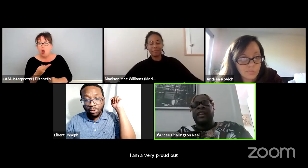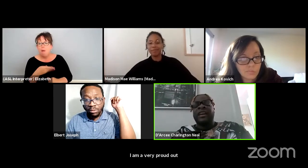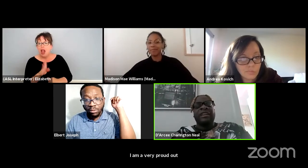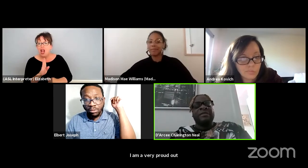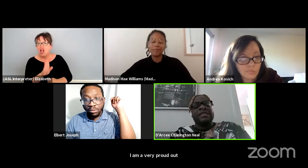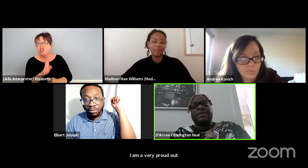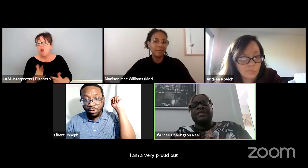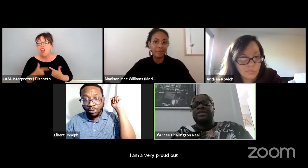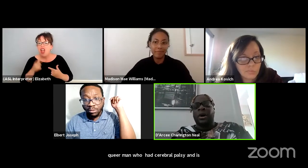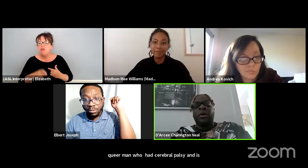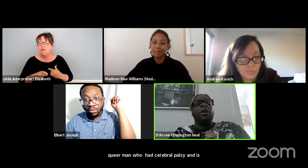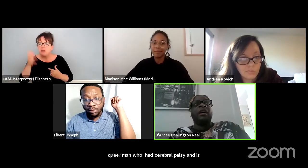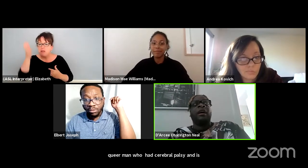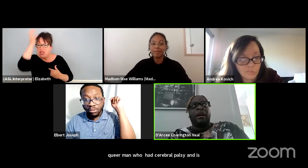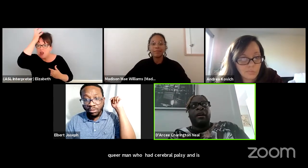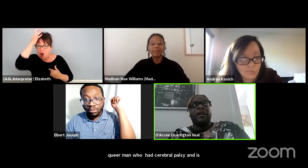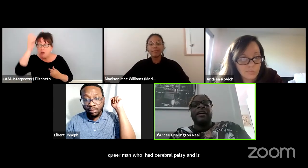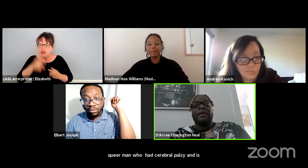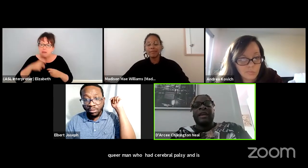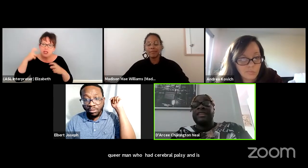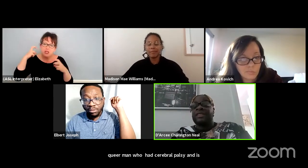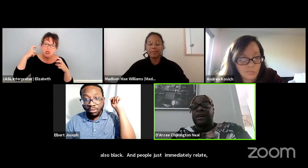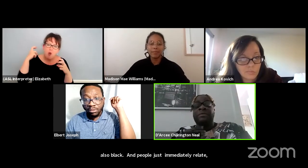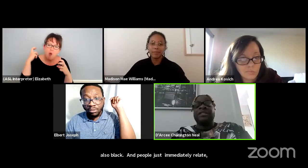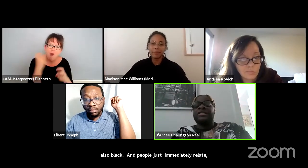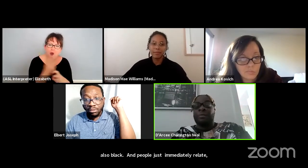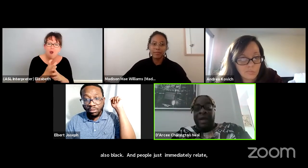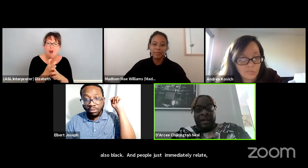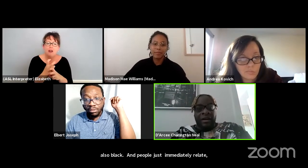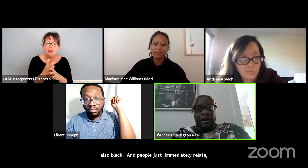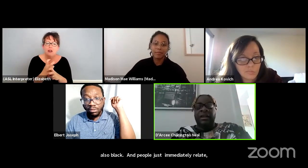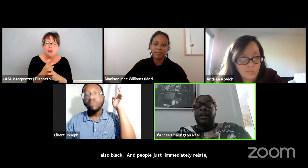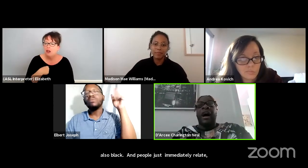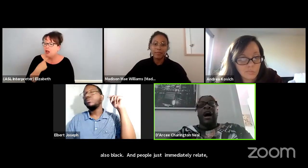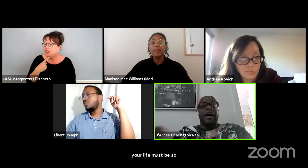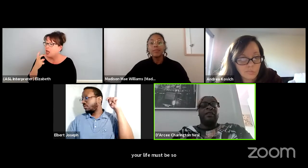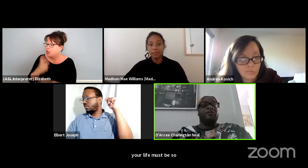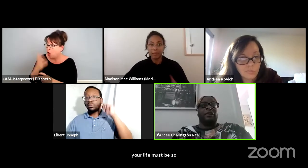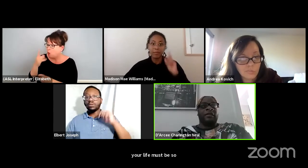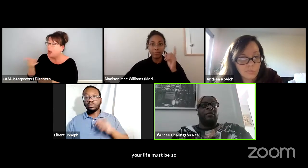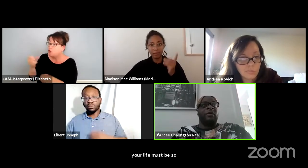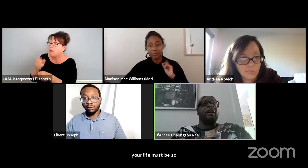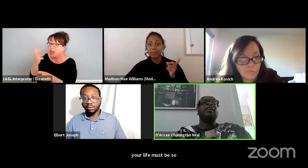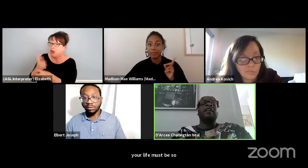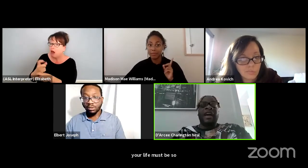Like, it must be so hard. And I'm like, it's hard because you make it hard. I don't feel that way.